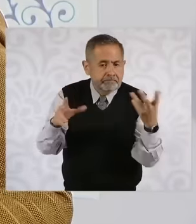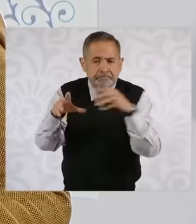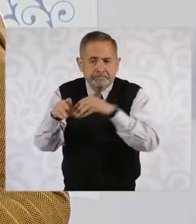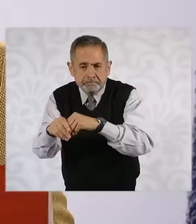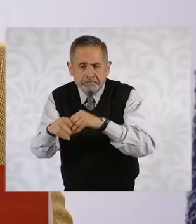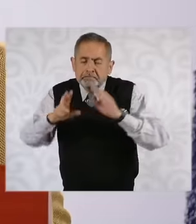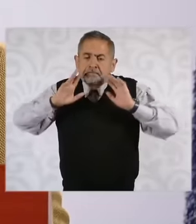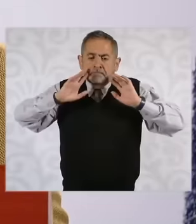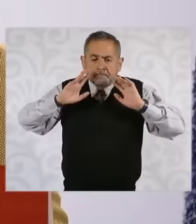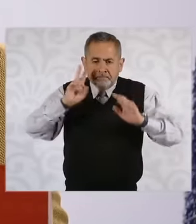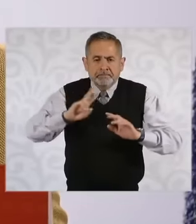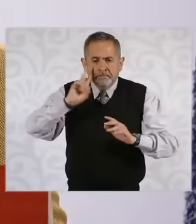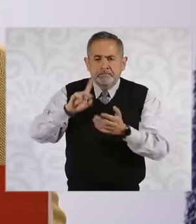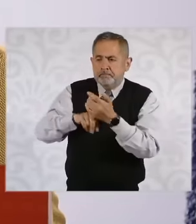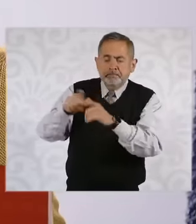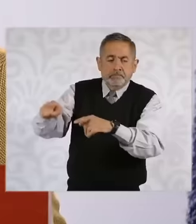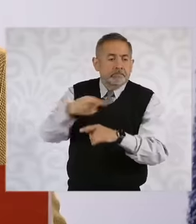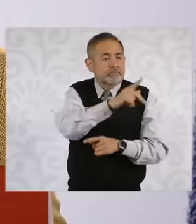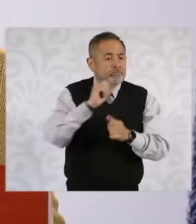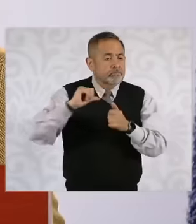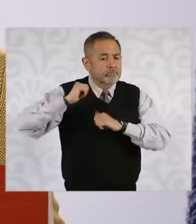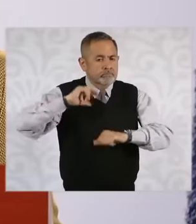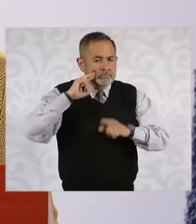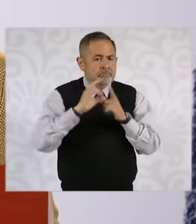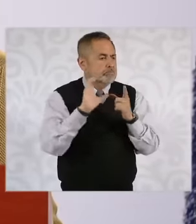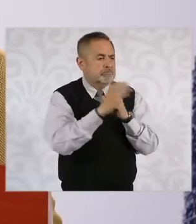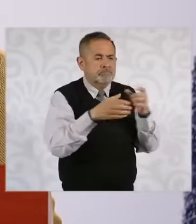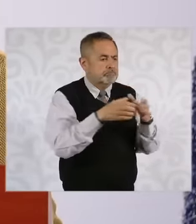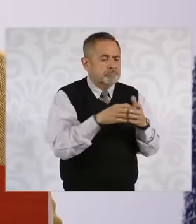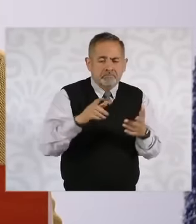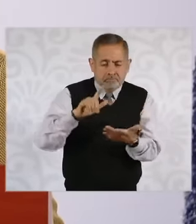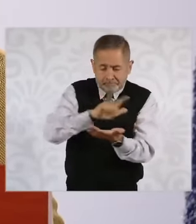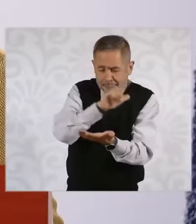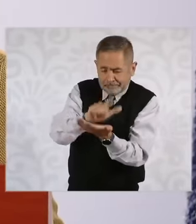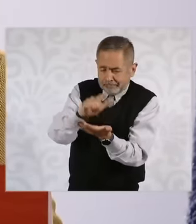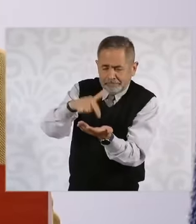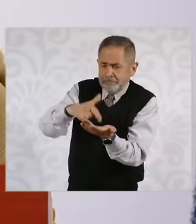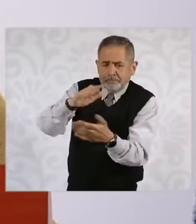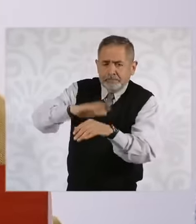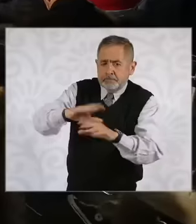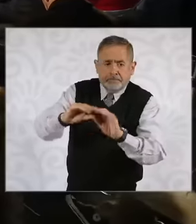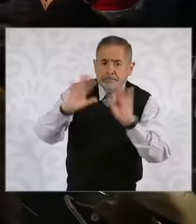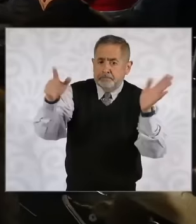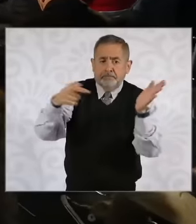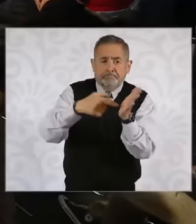the case of the commissioners because the law is very clear on the matter no